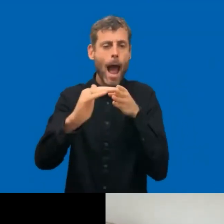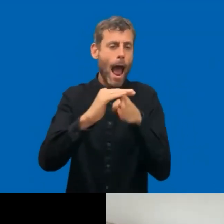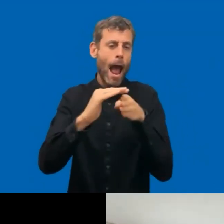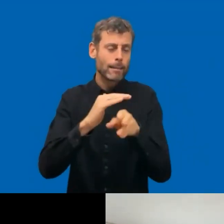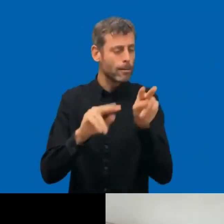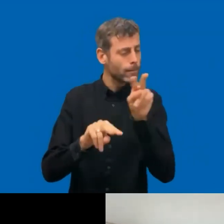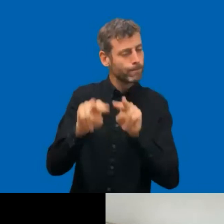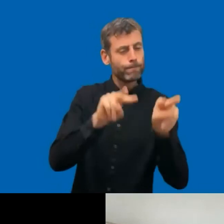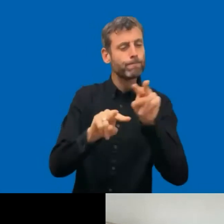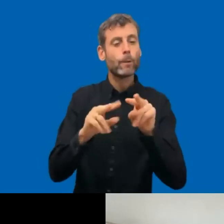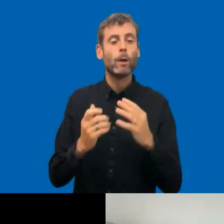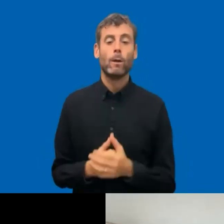in Norway. This is super exciting.